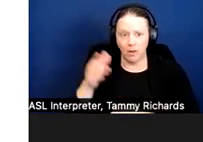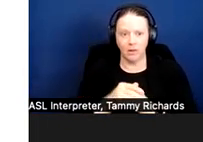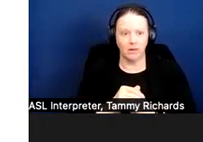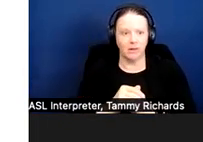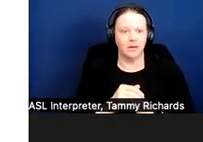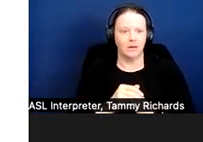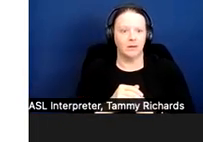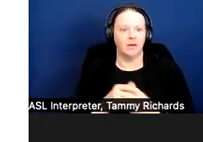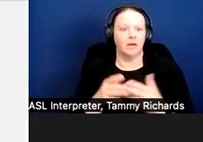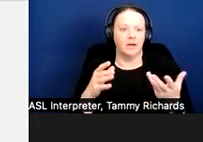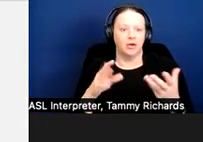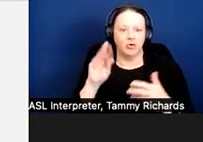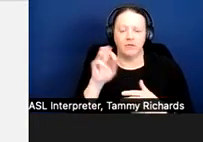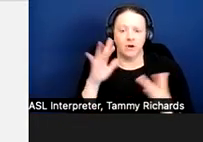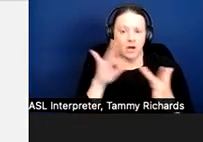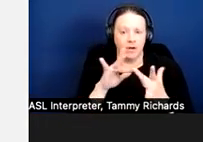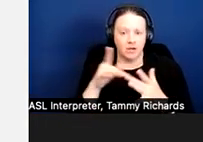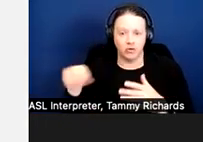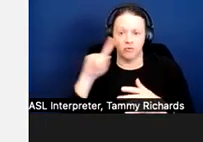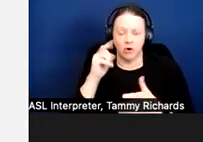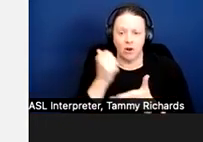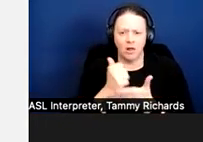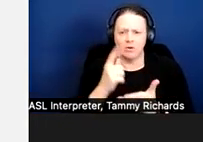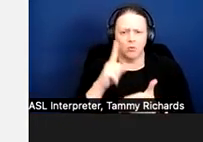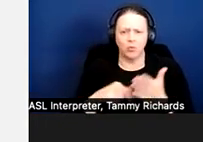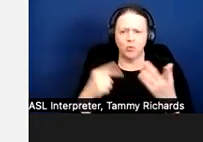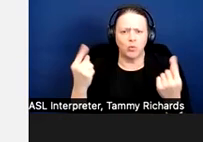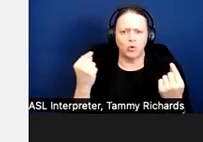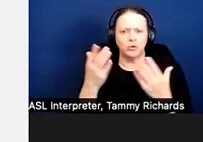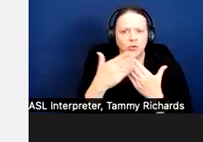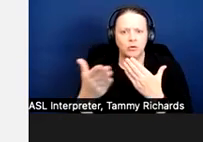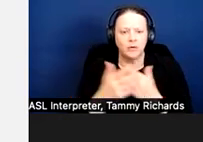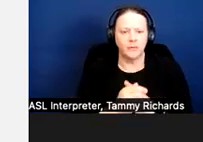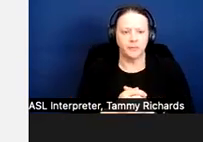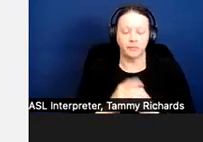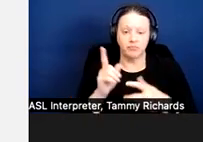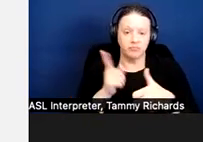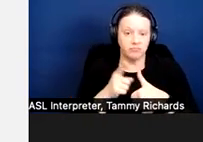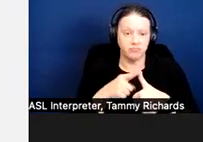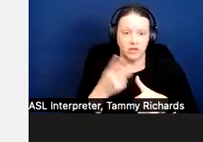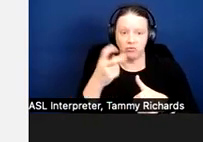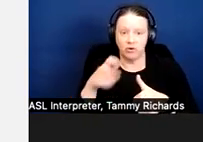Next page. The transfer to a different unit or building.